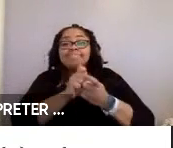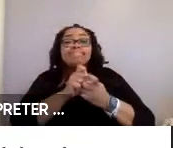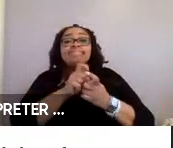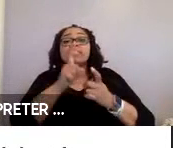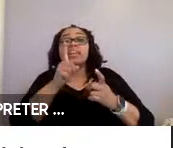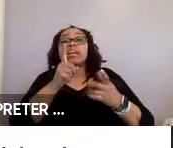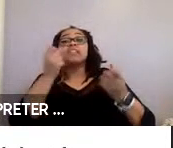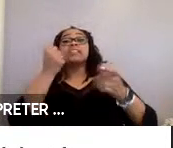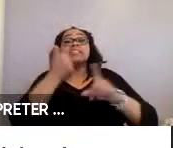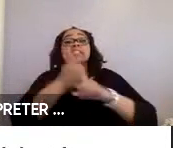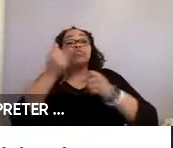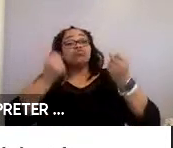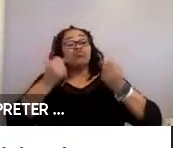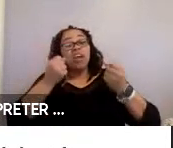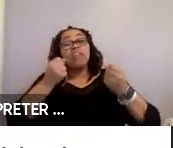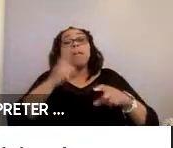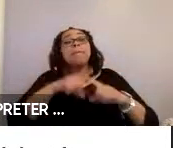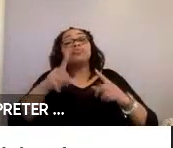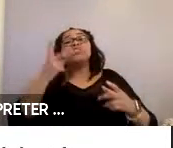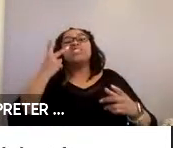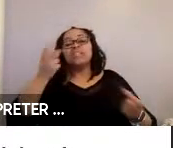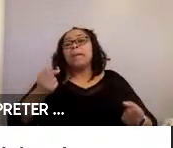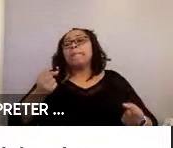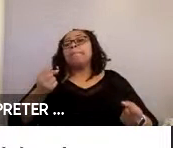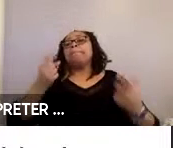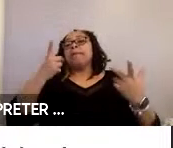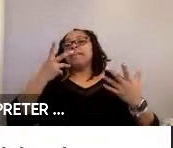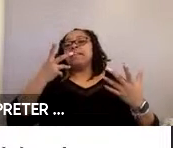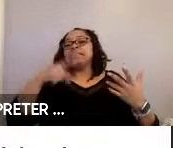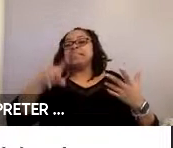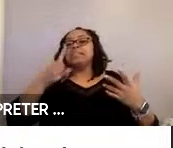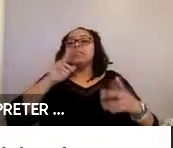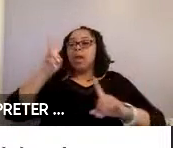vehicles, hopefully you can see that many of these findings can be applied when designing